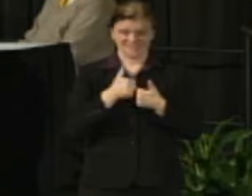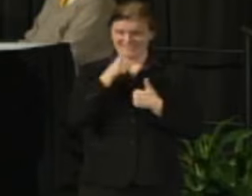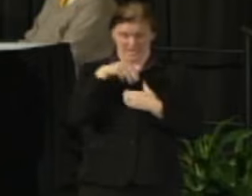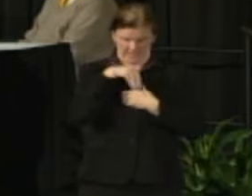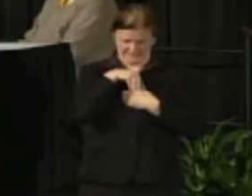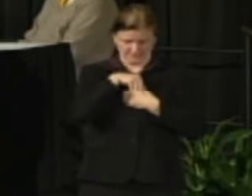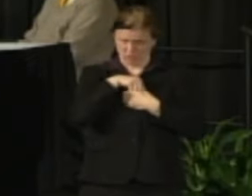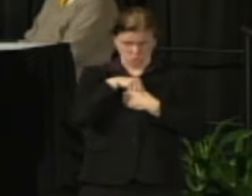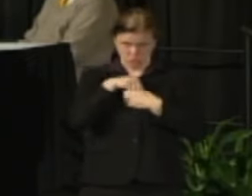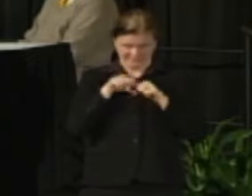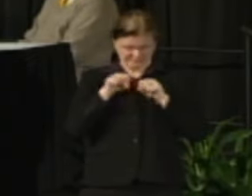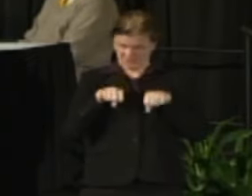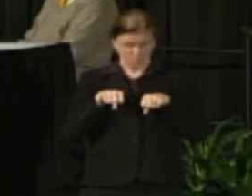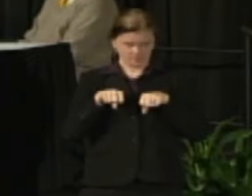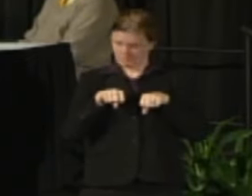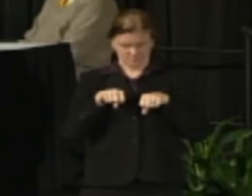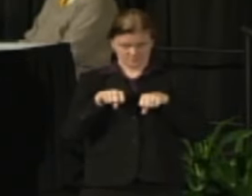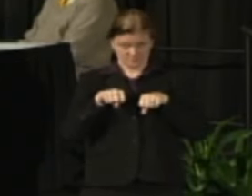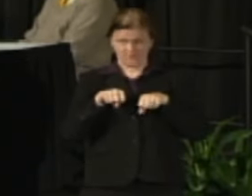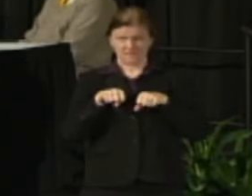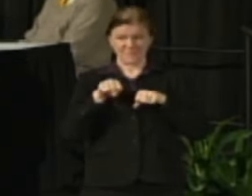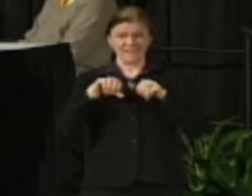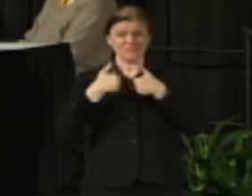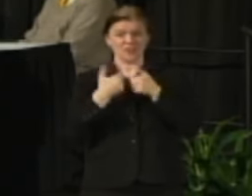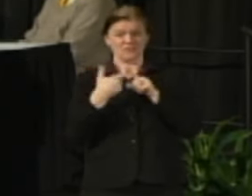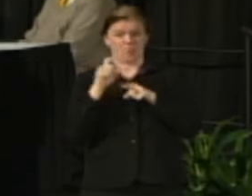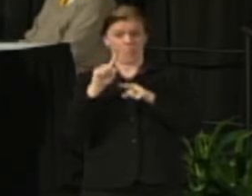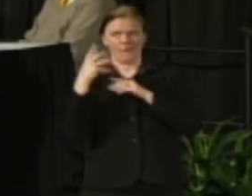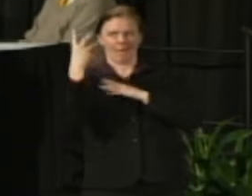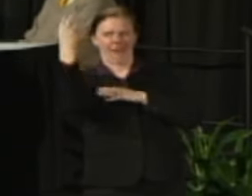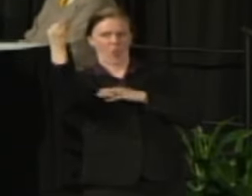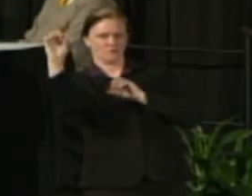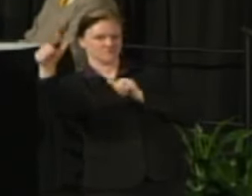The challenges that we face are ones that are coming from outside and that's what we need